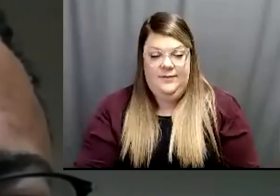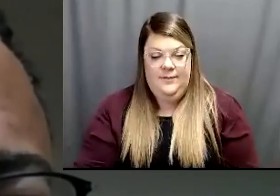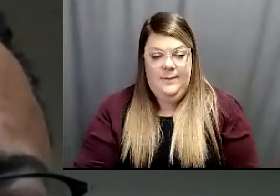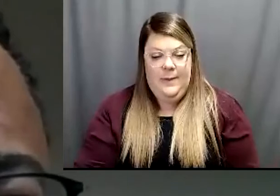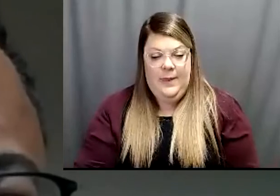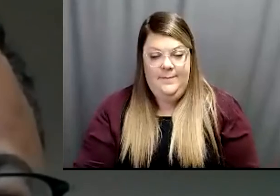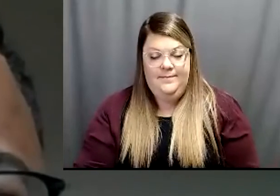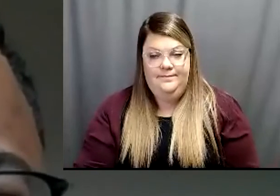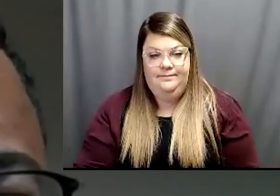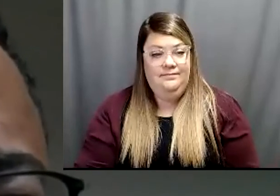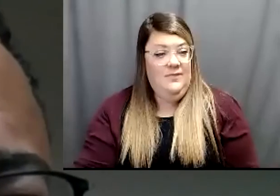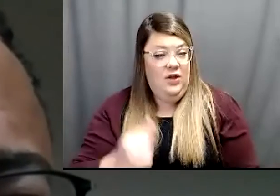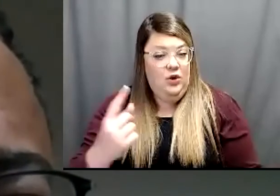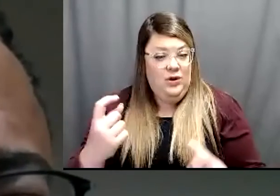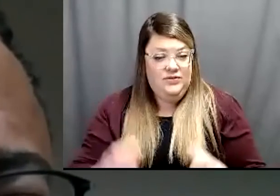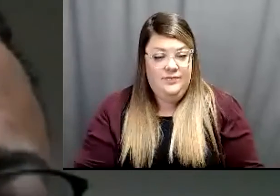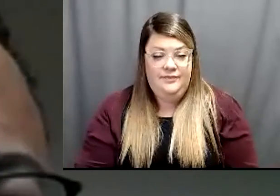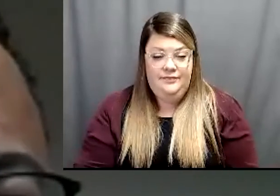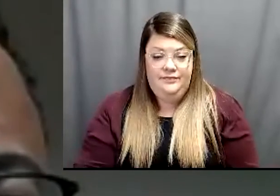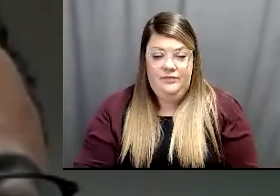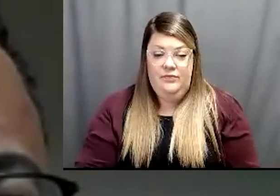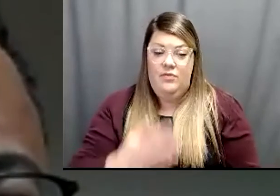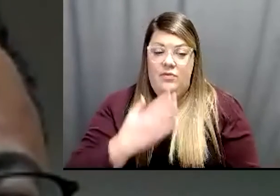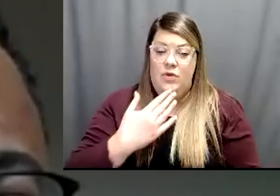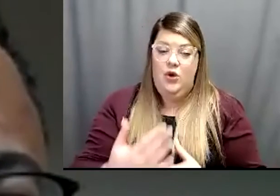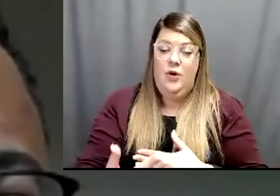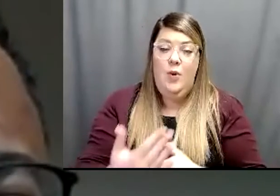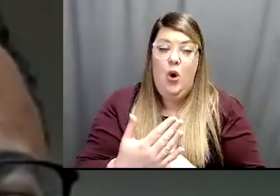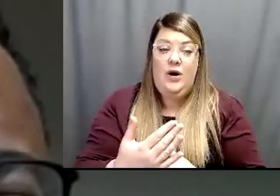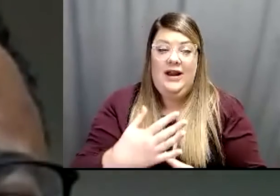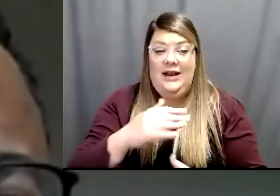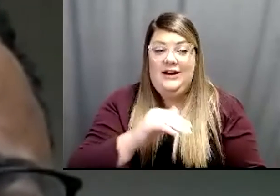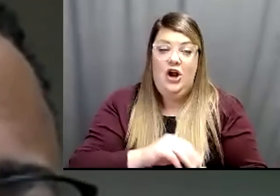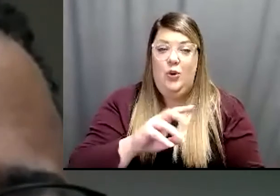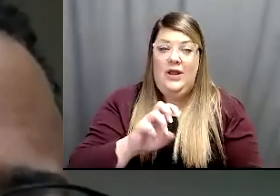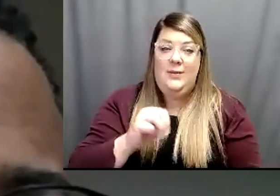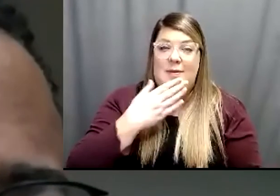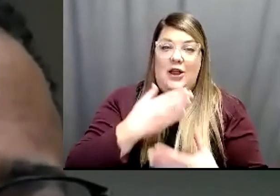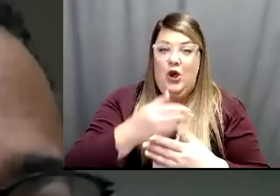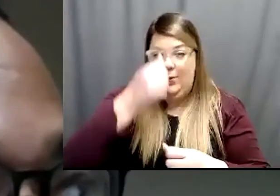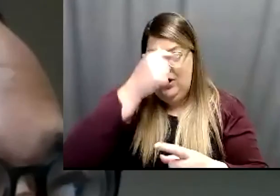Other questions? Good morning Dr. Williams, my good brother! Hello, Mr. Freeman! How you doing?